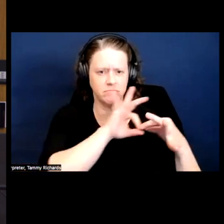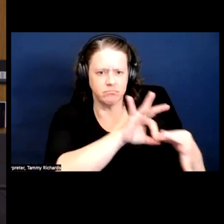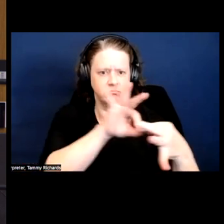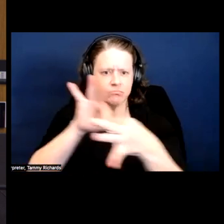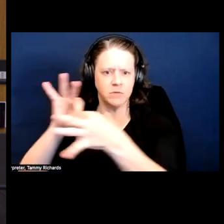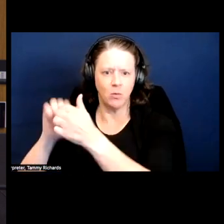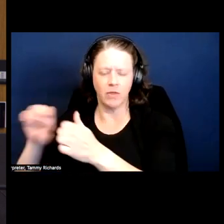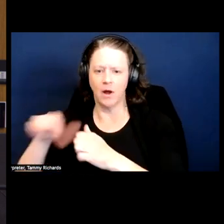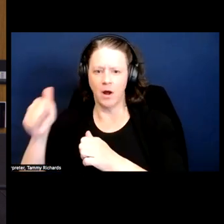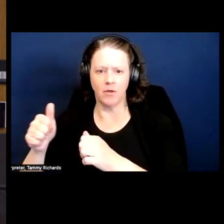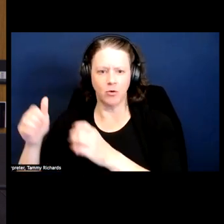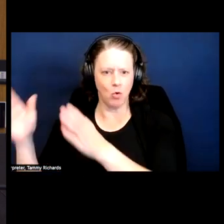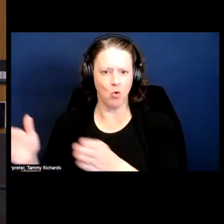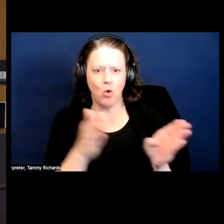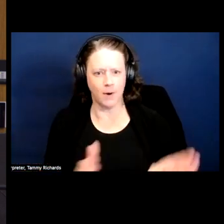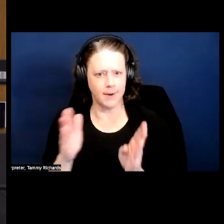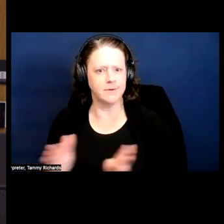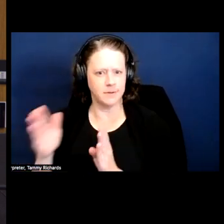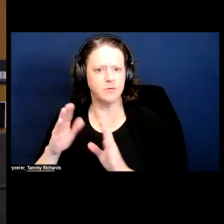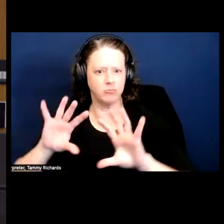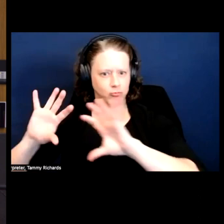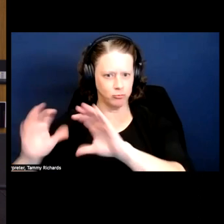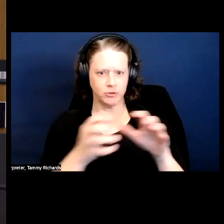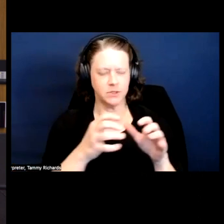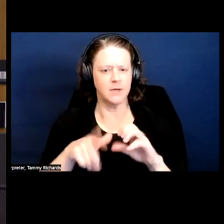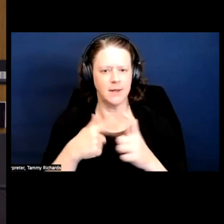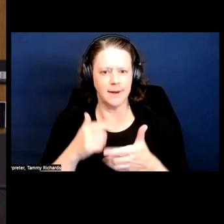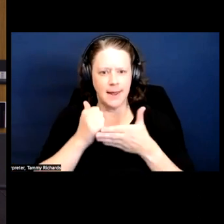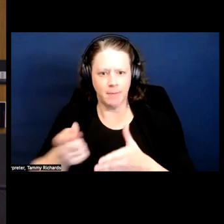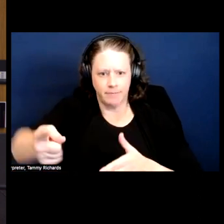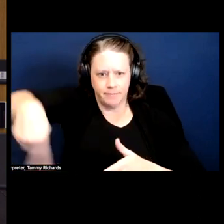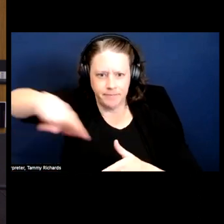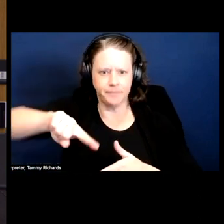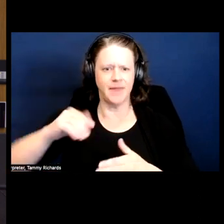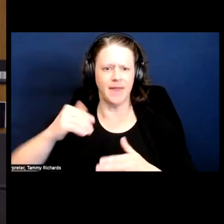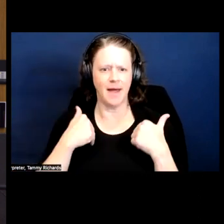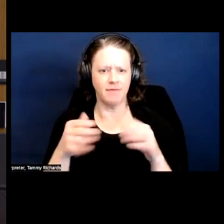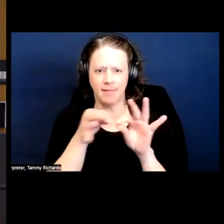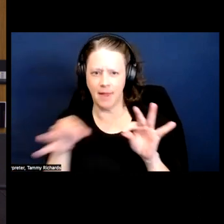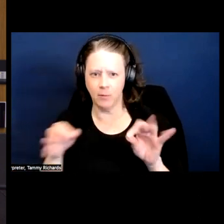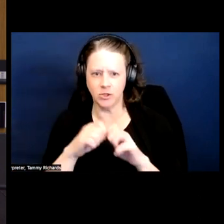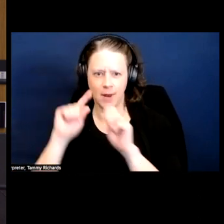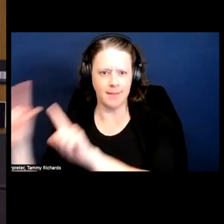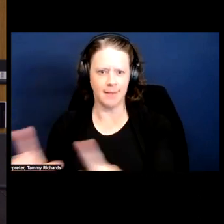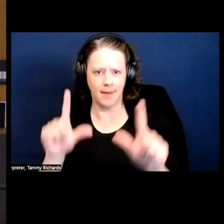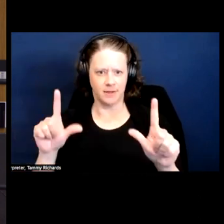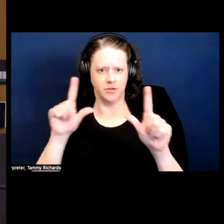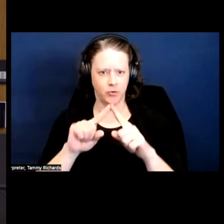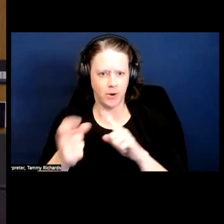with these other organizing to help folks have the language and the lens to understand it. But I think we need folks that are doing the bridgework.